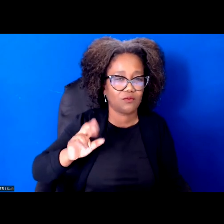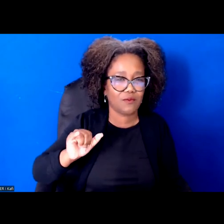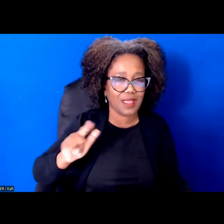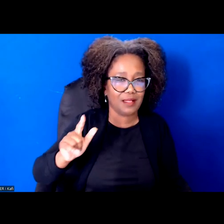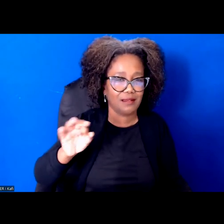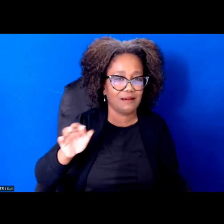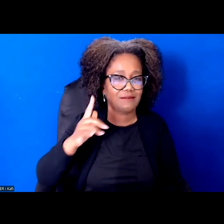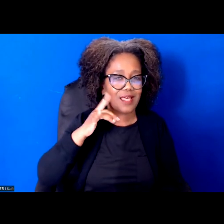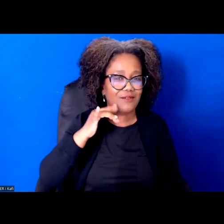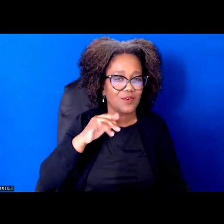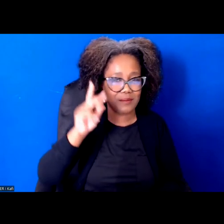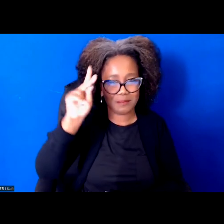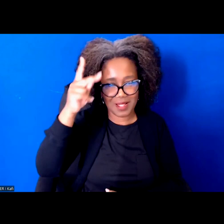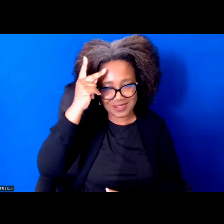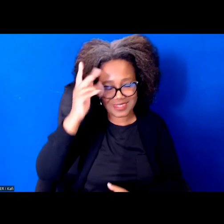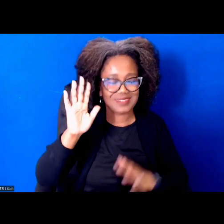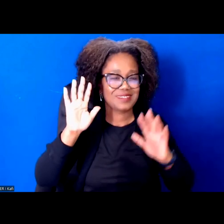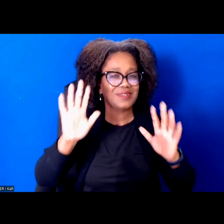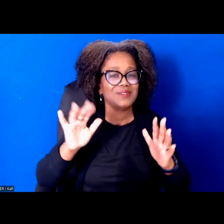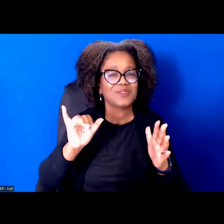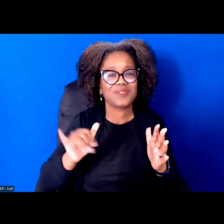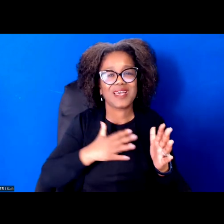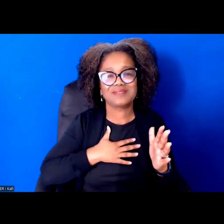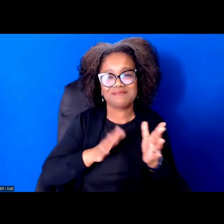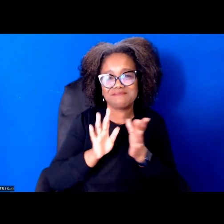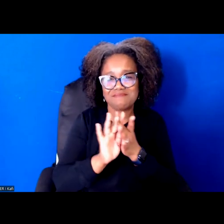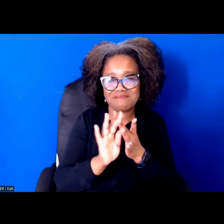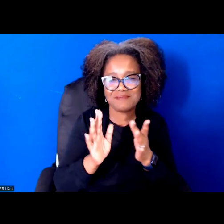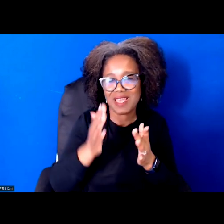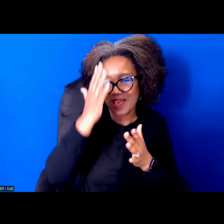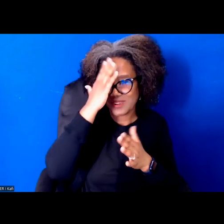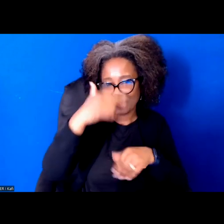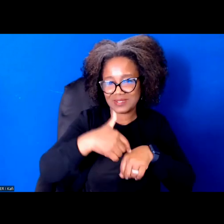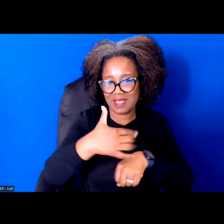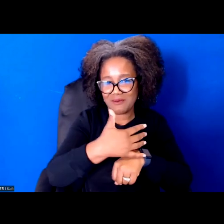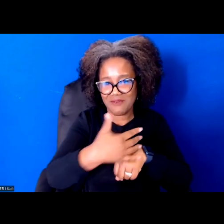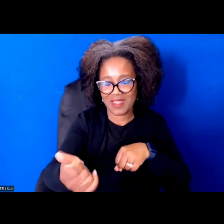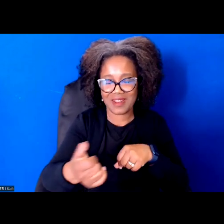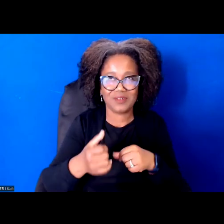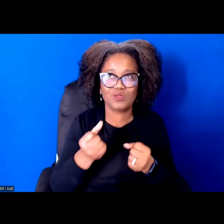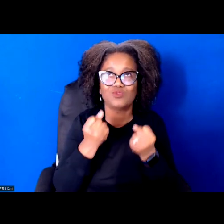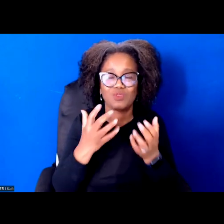And similar to that, well, I know that I'm out of time and I have more to say, but hopefully it's some of the other things I was thinking about in terms of some of the challenges to